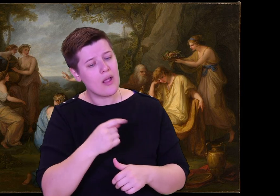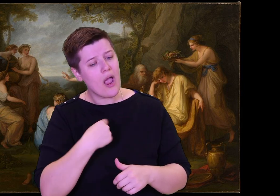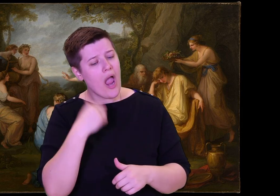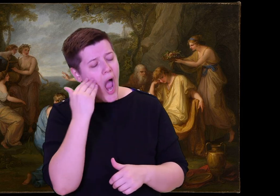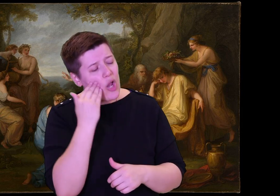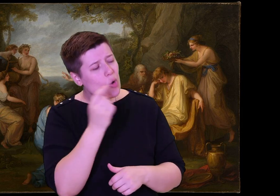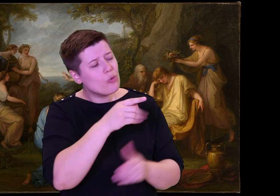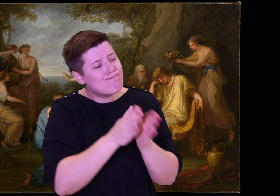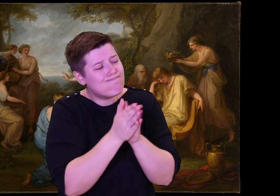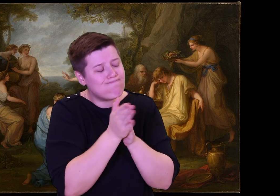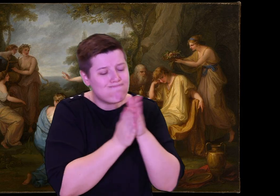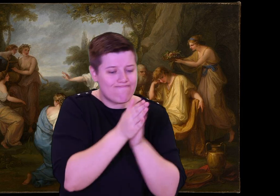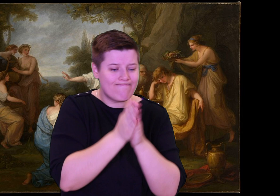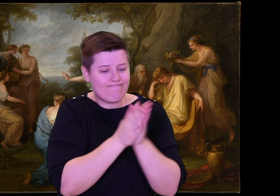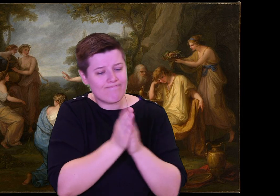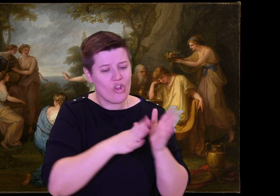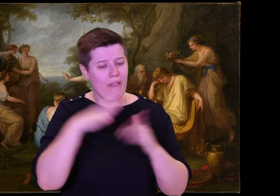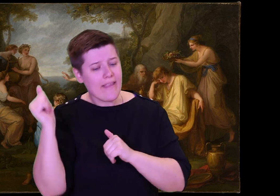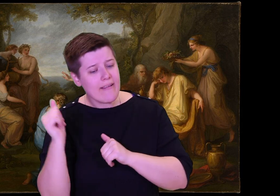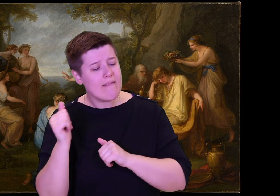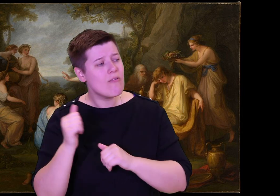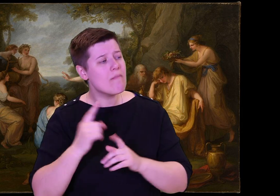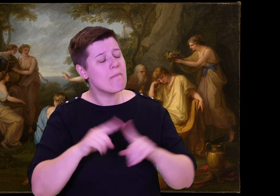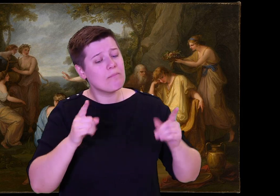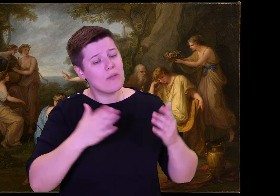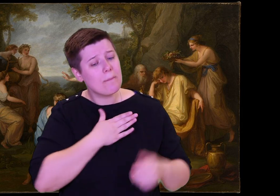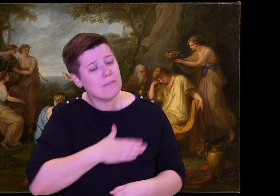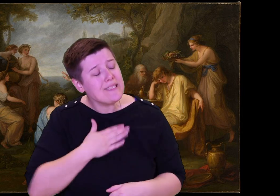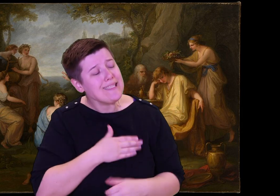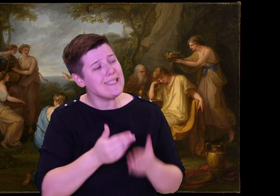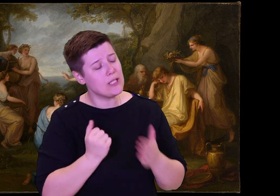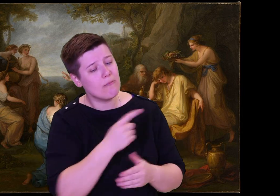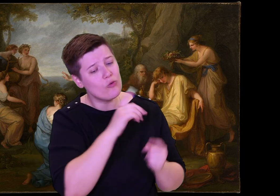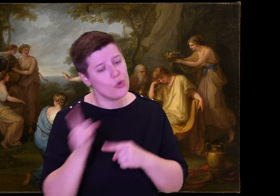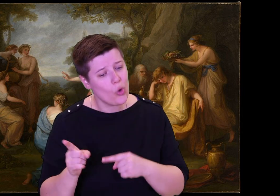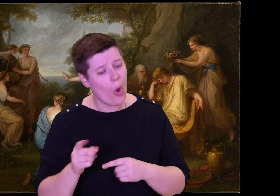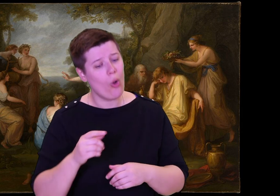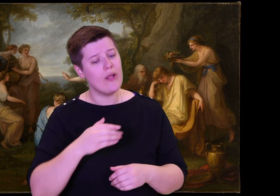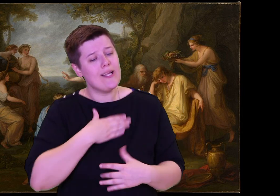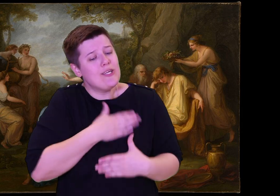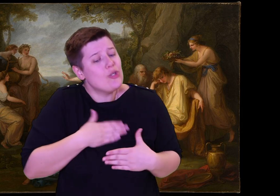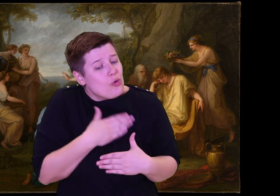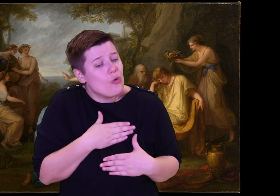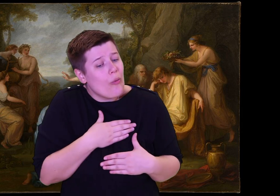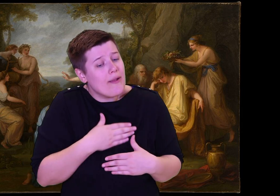Remember what I said and heed my words."